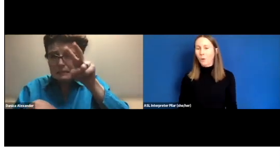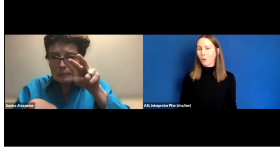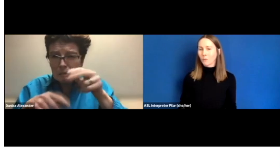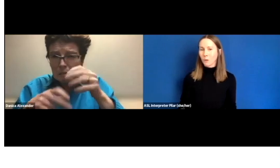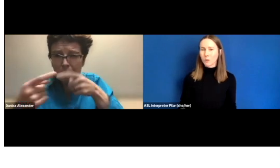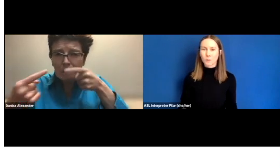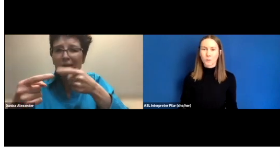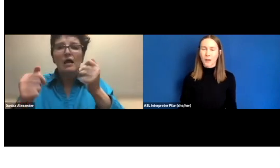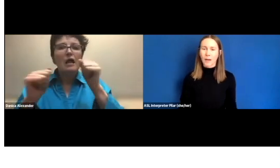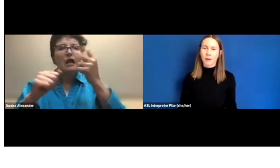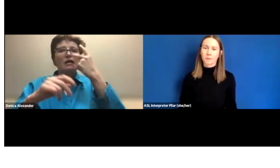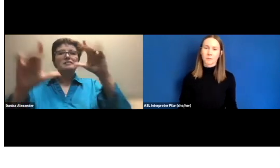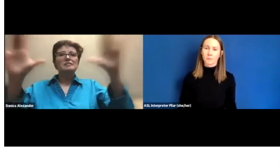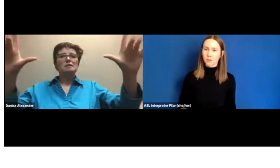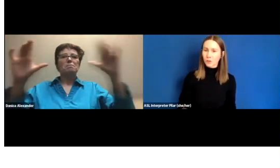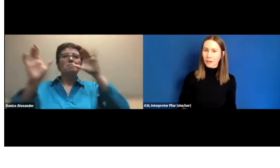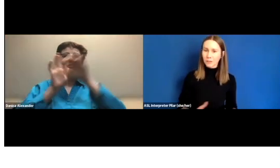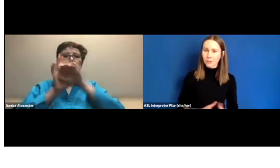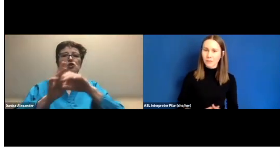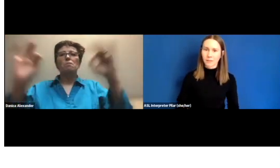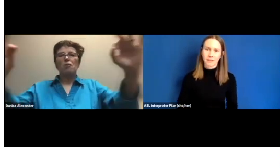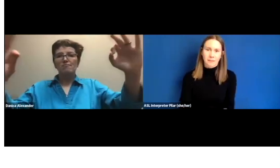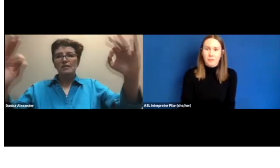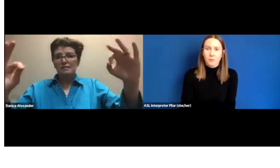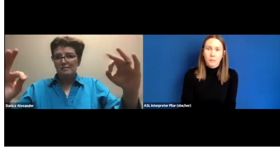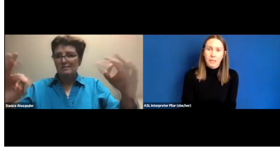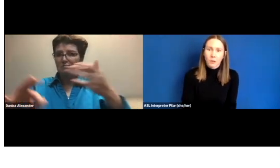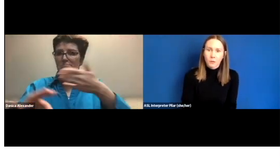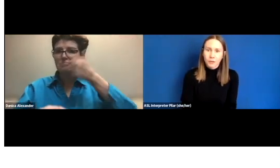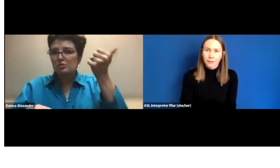or folks who have some vision challenges, they do when they get older.